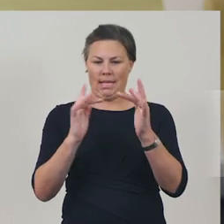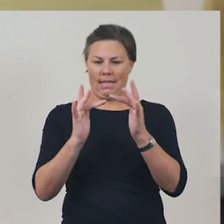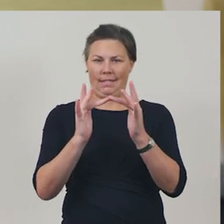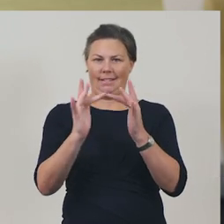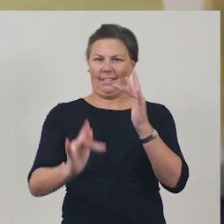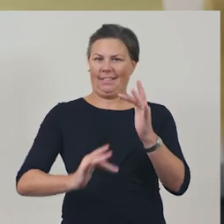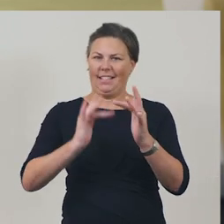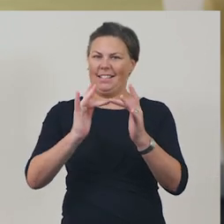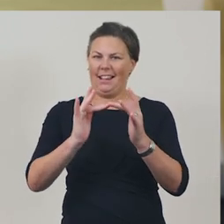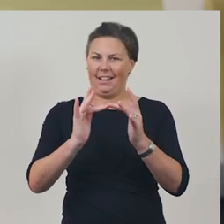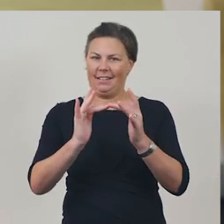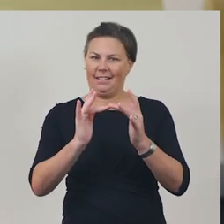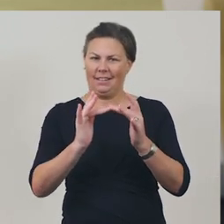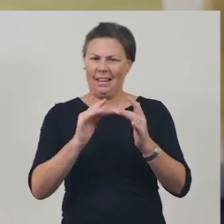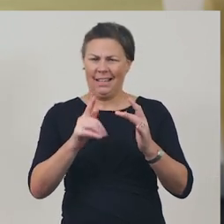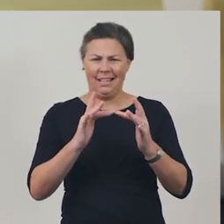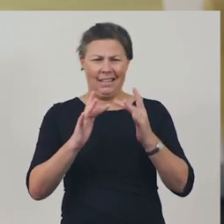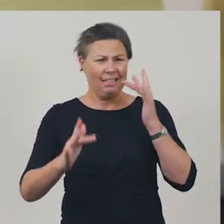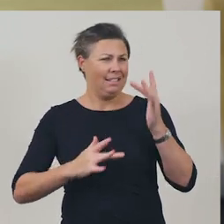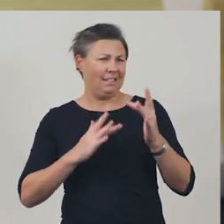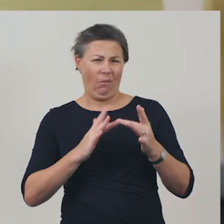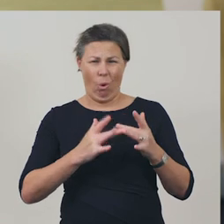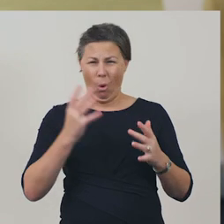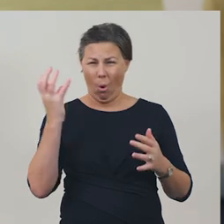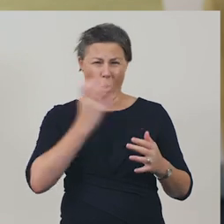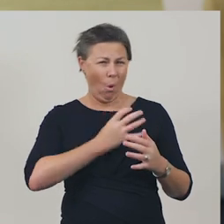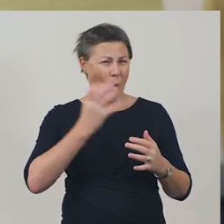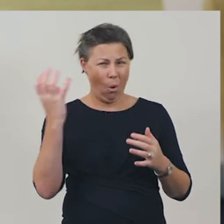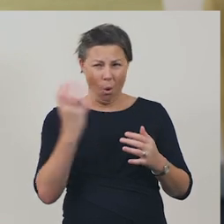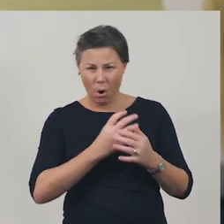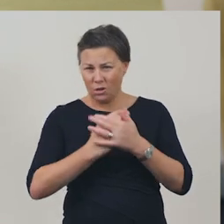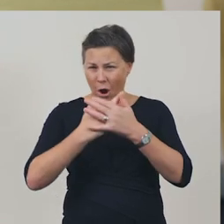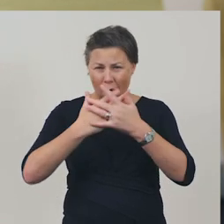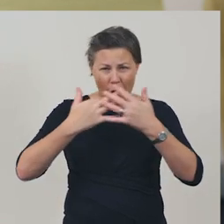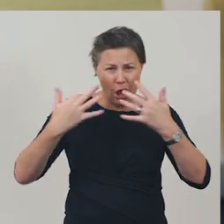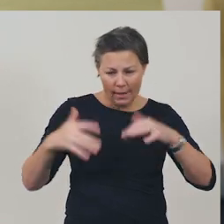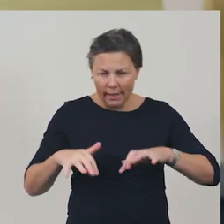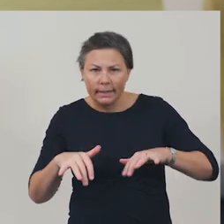The internet is such a huge place. There are so many interesting websites on it.